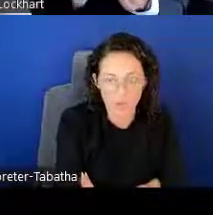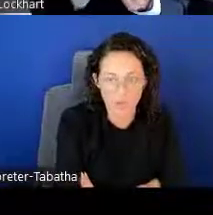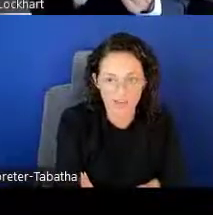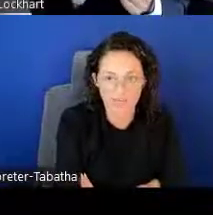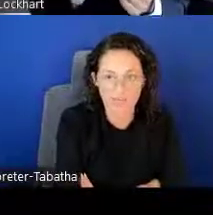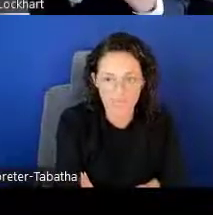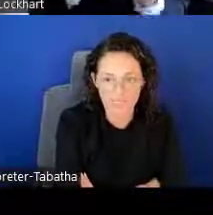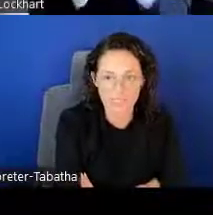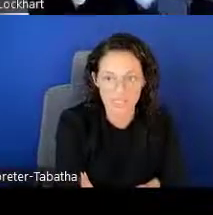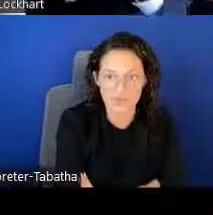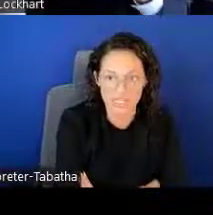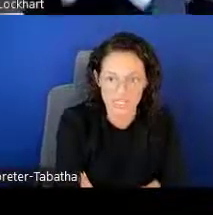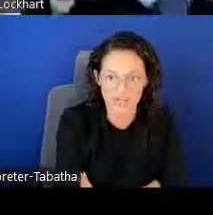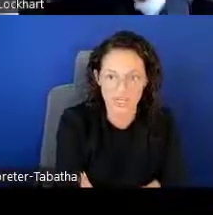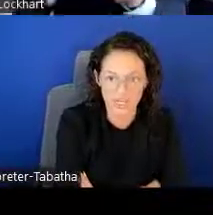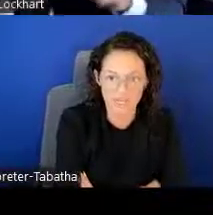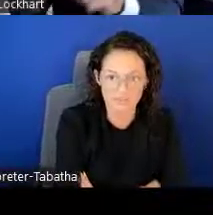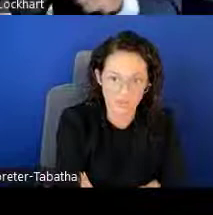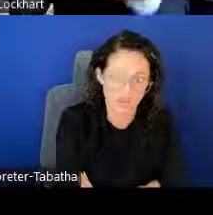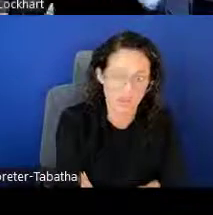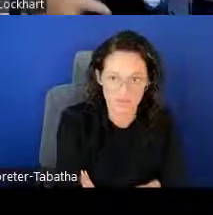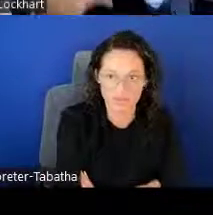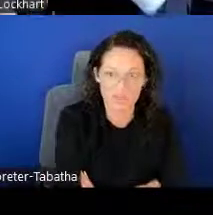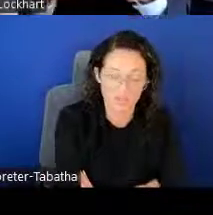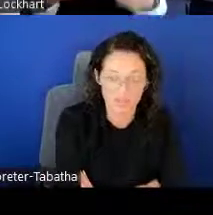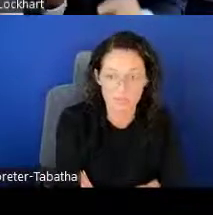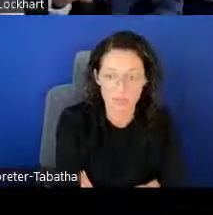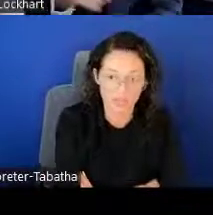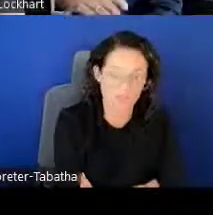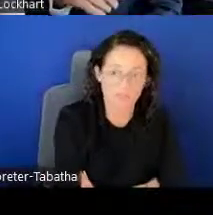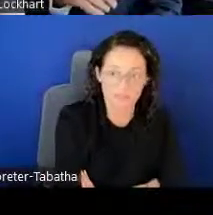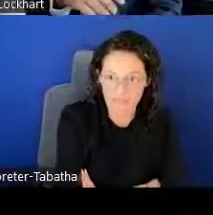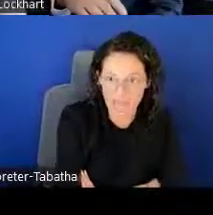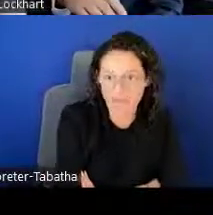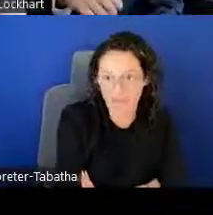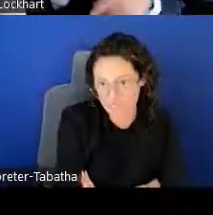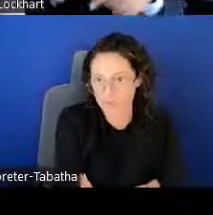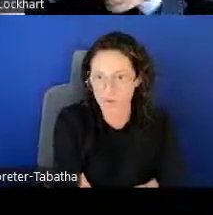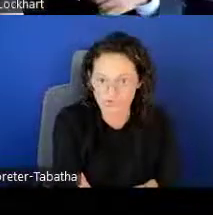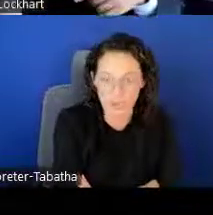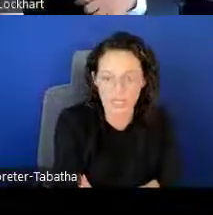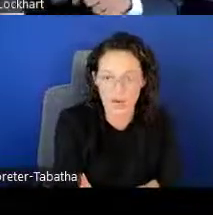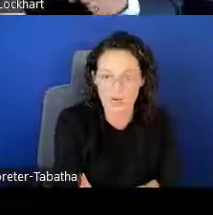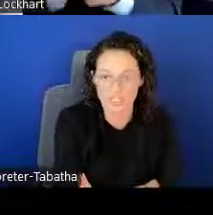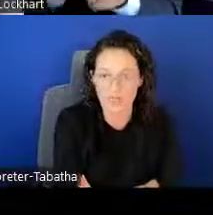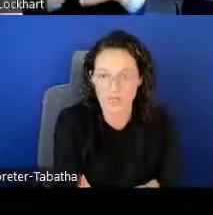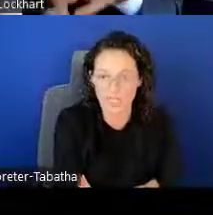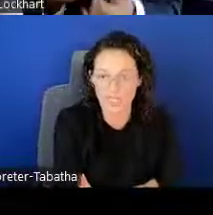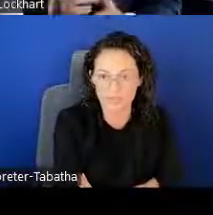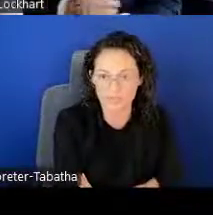You have to meet the criteria of the 3-month average amount of 20 hours per week.